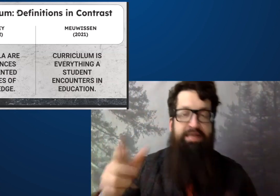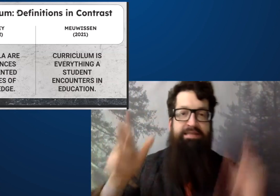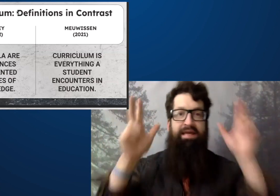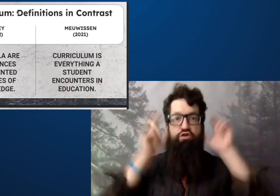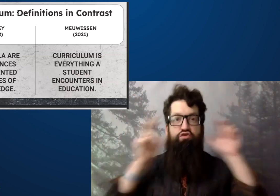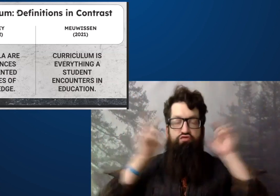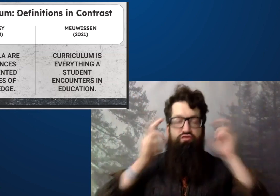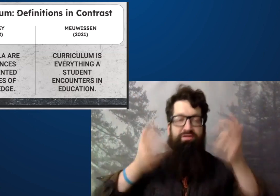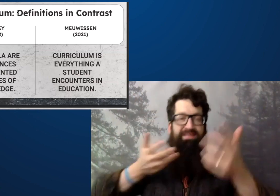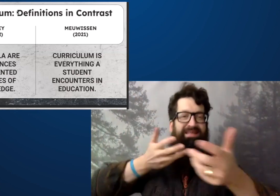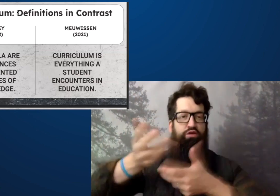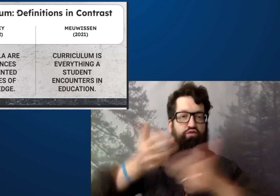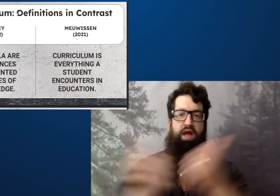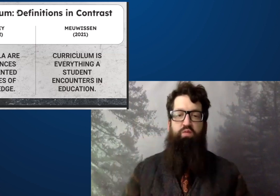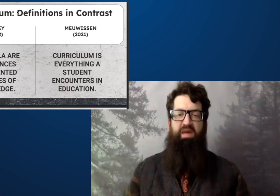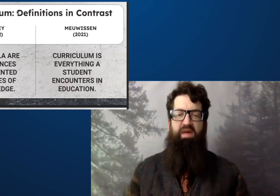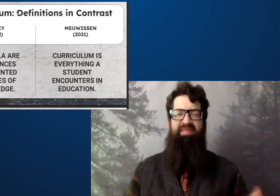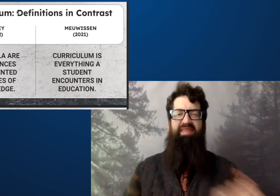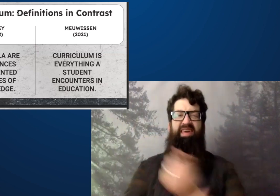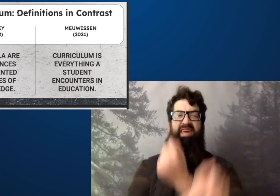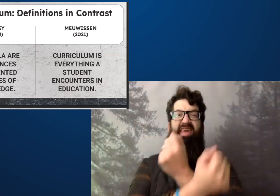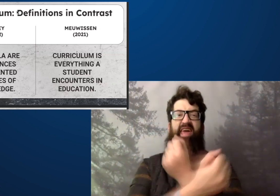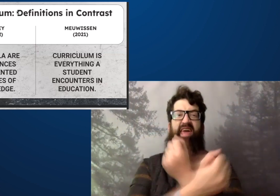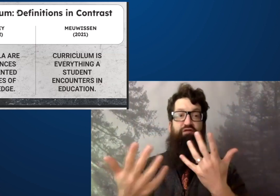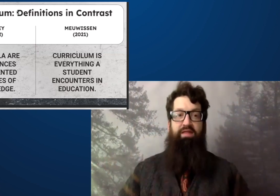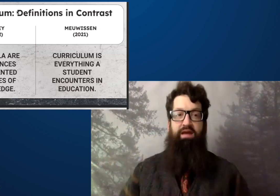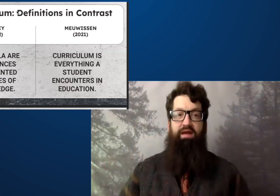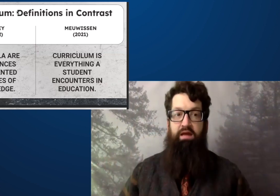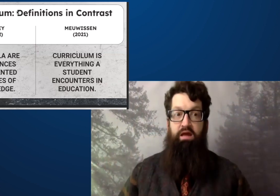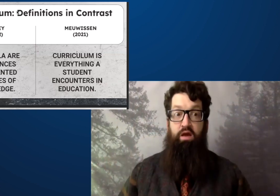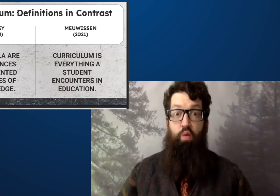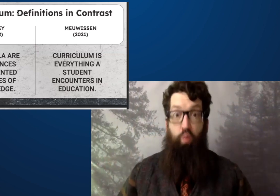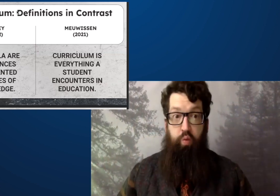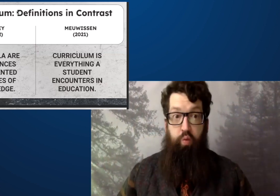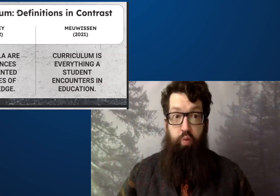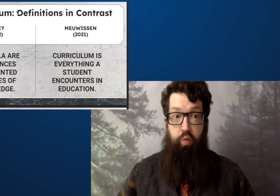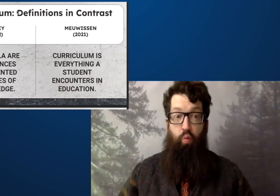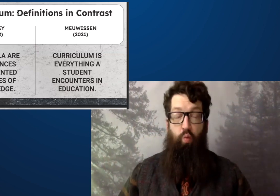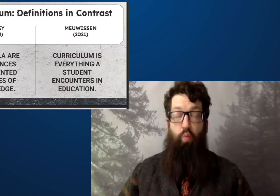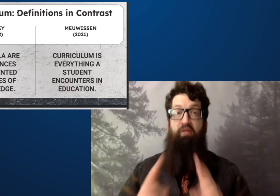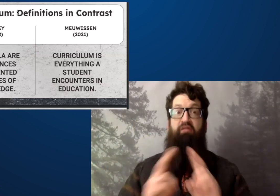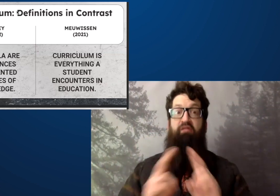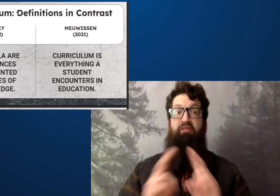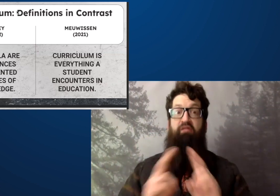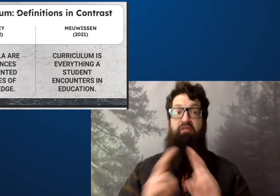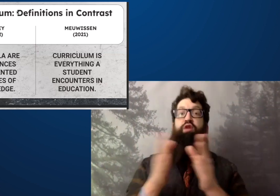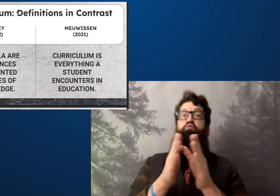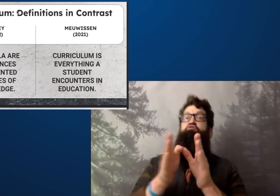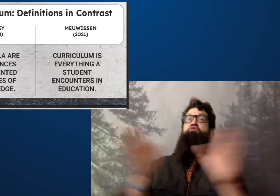touch, see, smell, hear, and interact with.